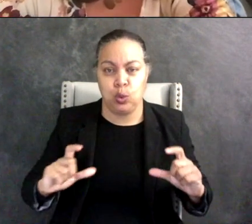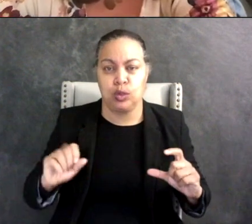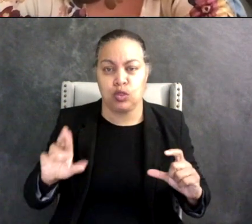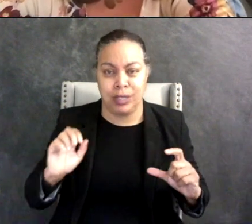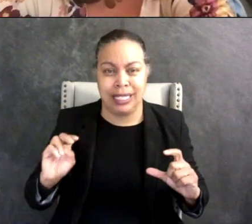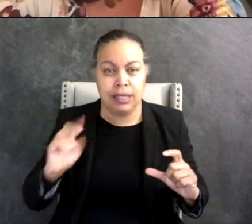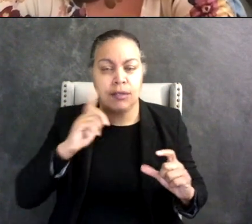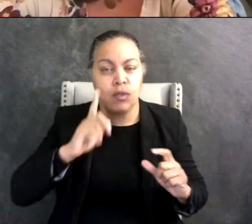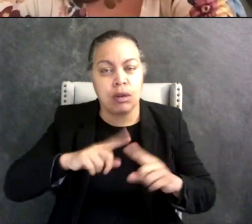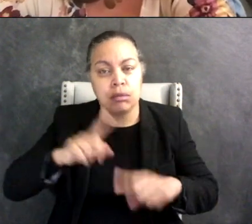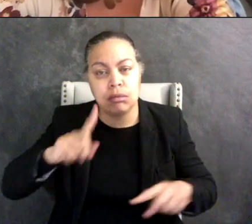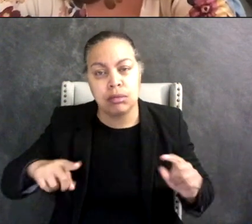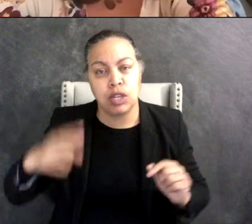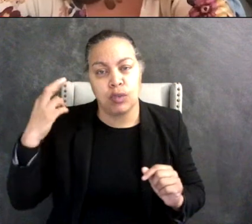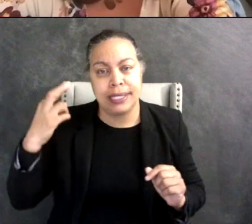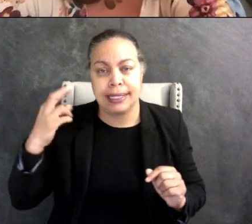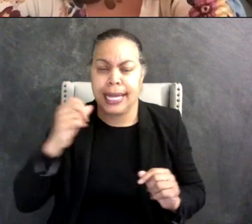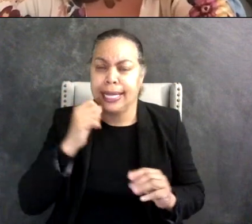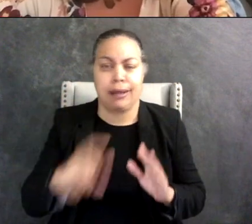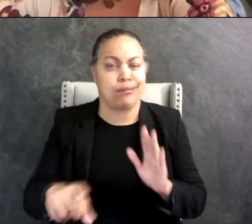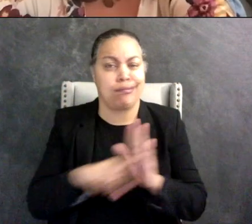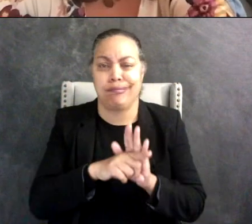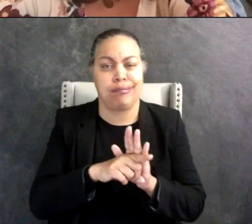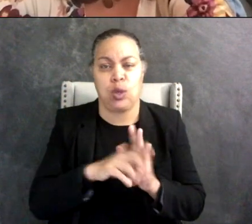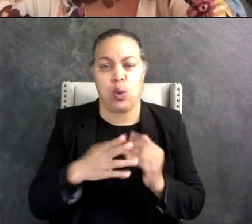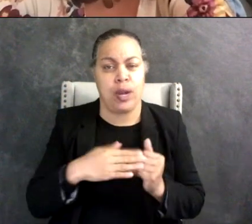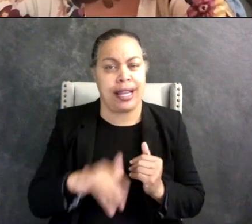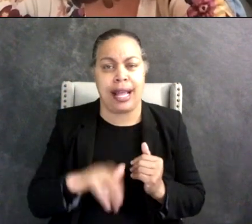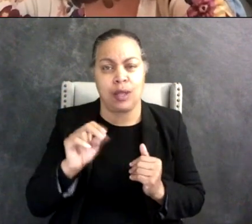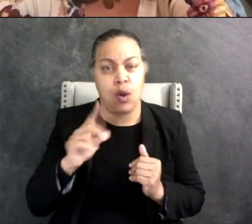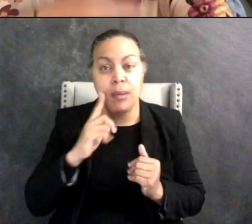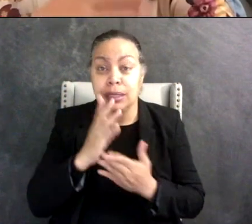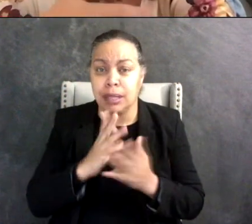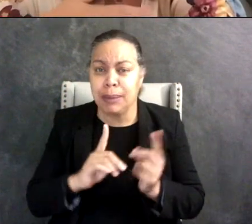like we don't want to stigmatize that because some people really do rely on them and use them